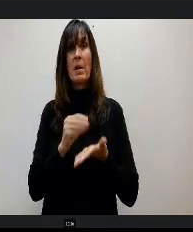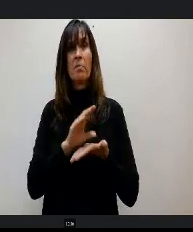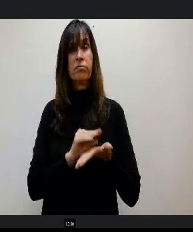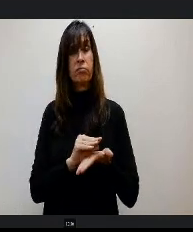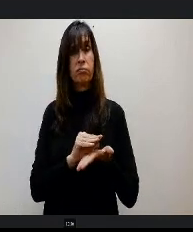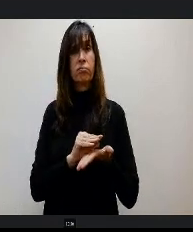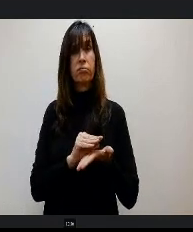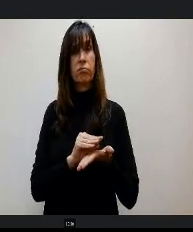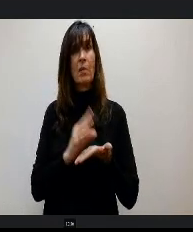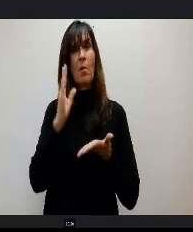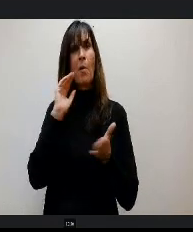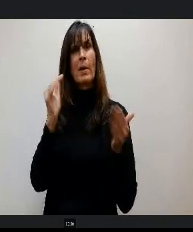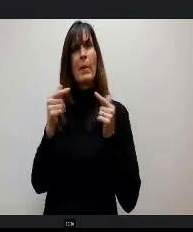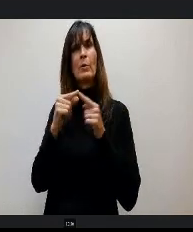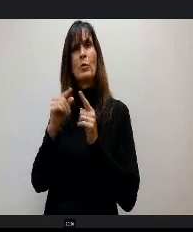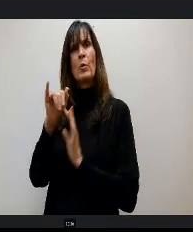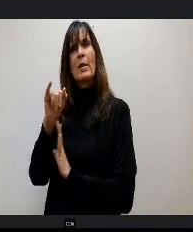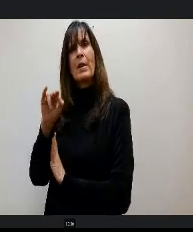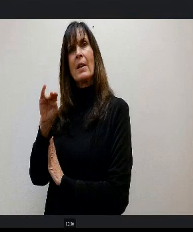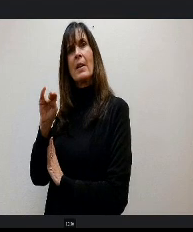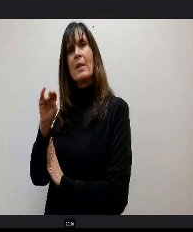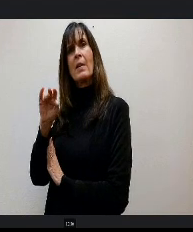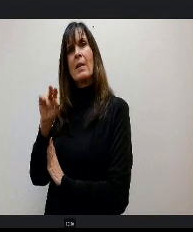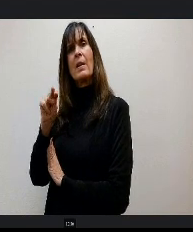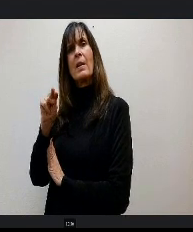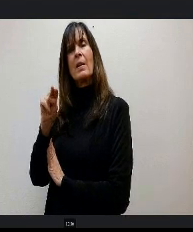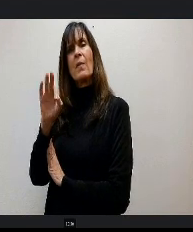o what you can see in the upper right portion of the screen is that the CPI.